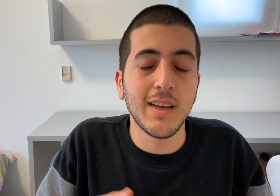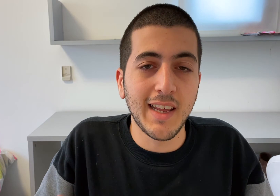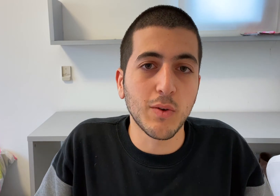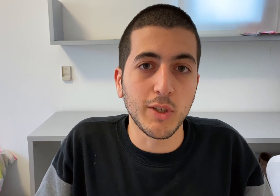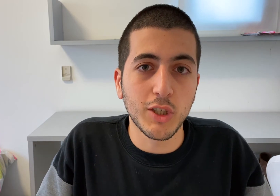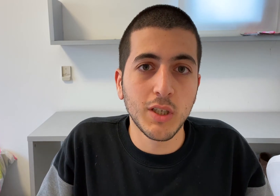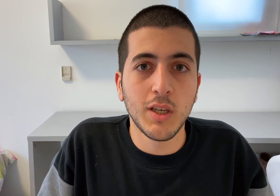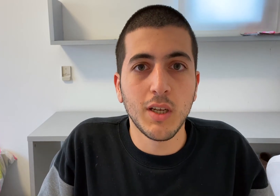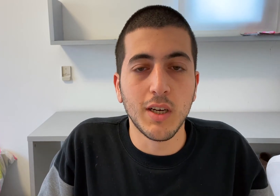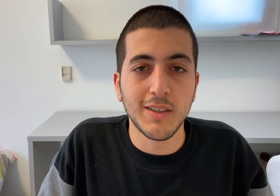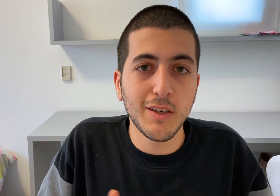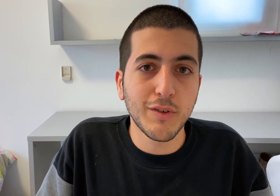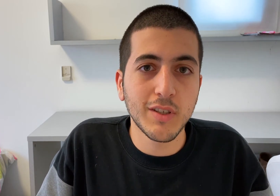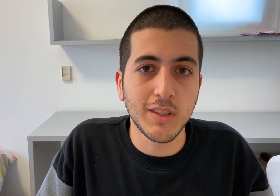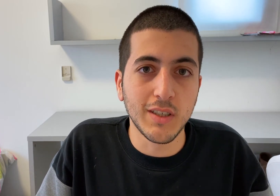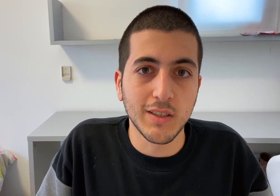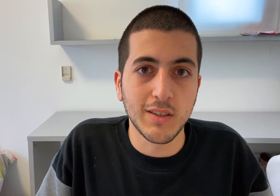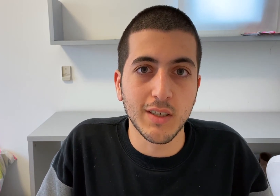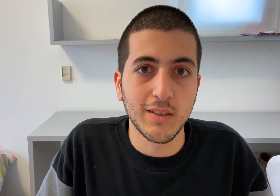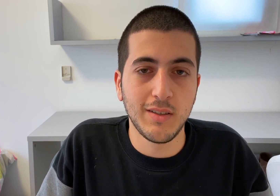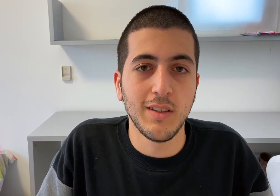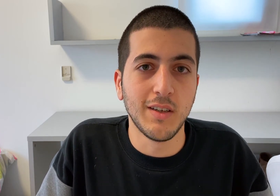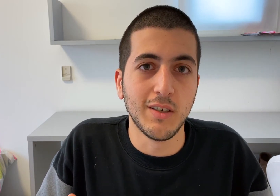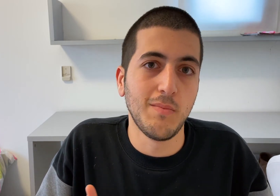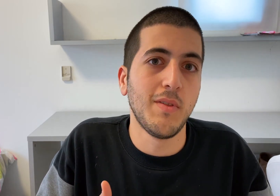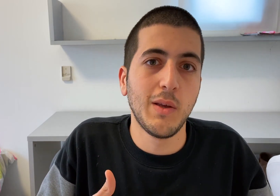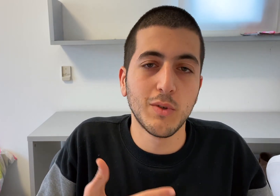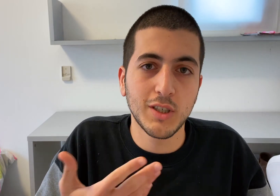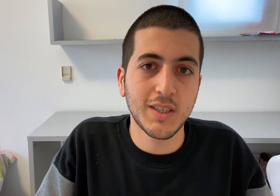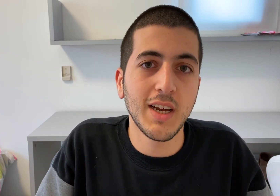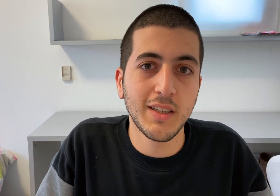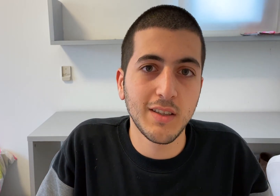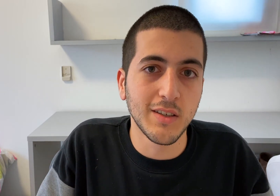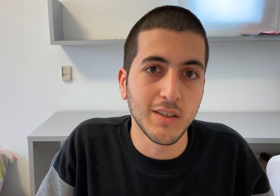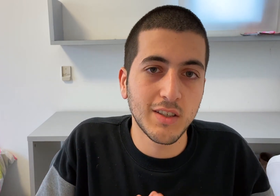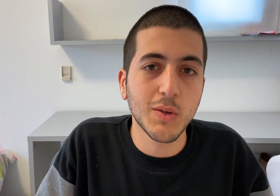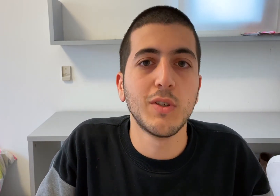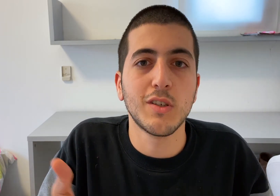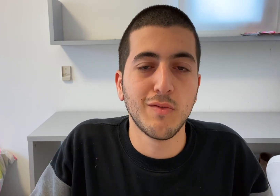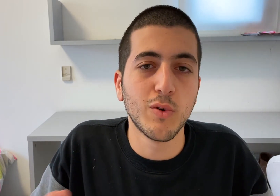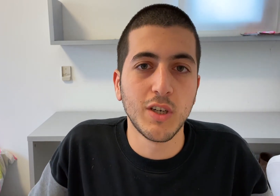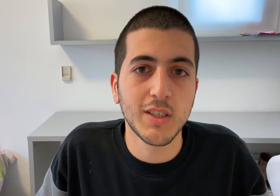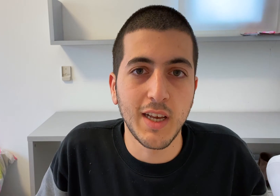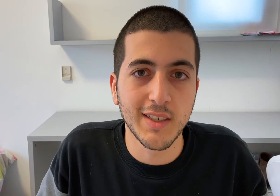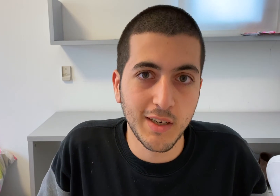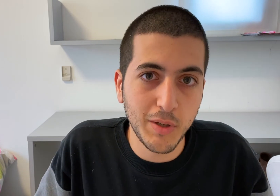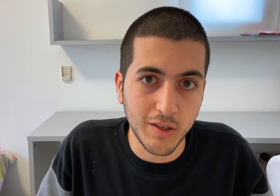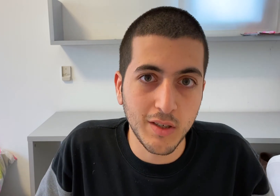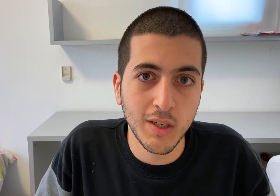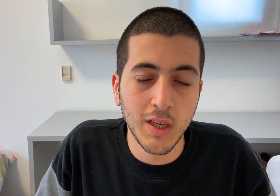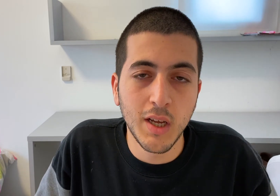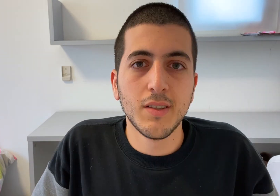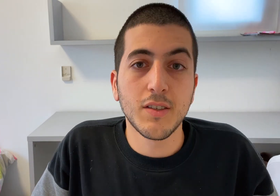The difference is that they will just sign the sequence of words as it appeared.